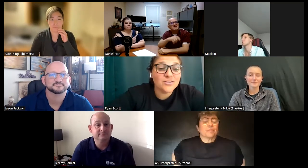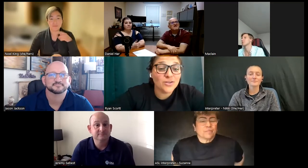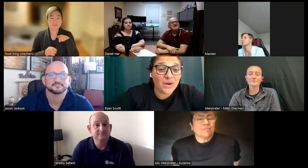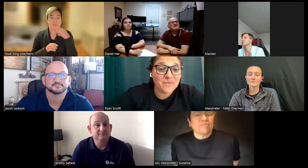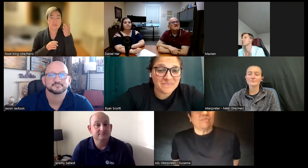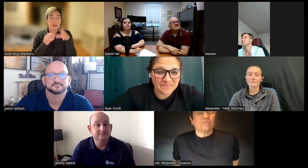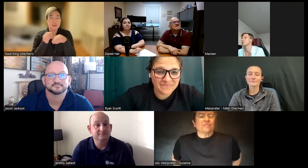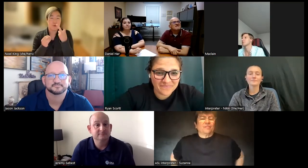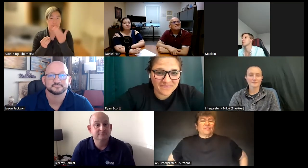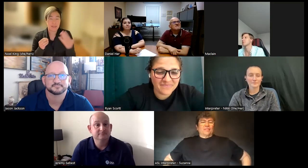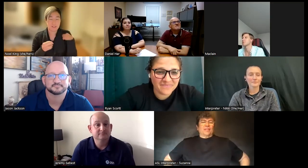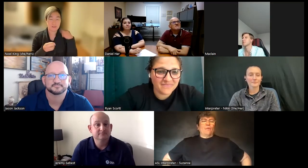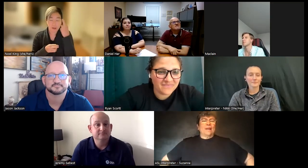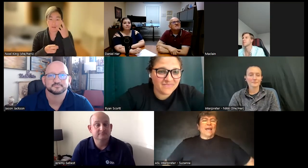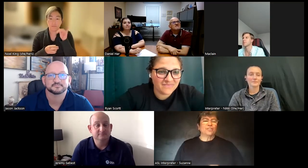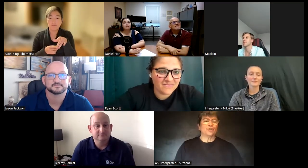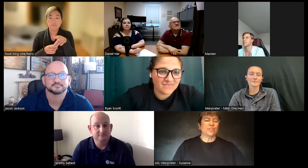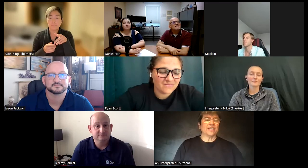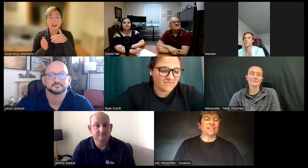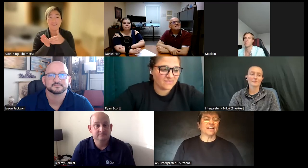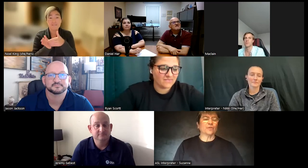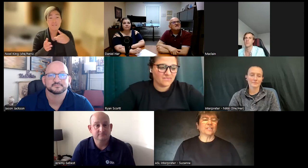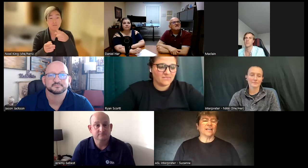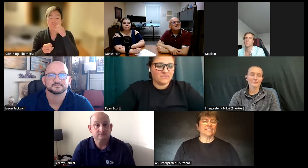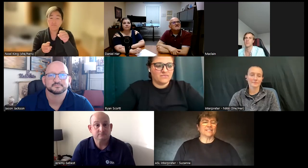Noel I want to add two things I realized